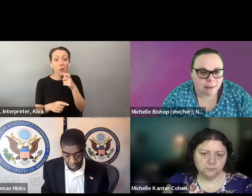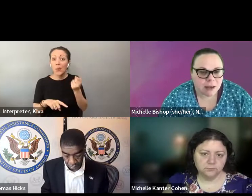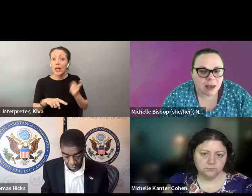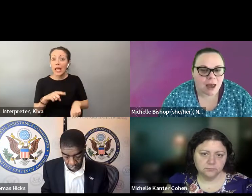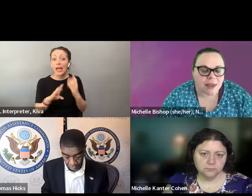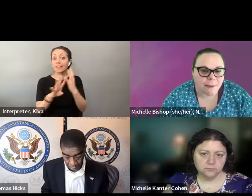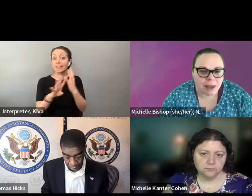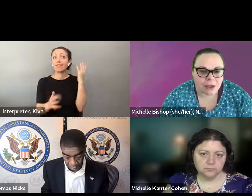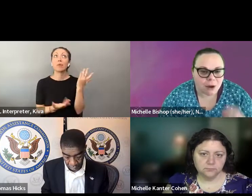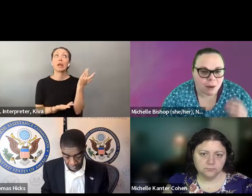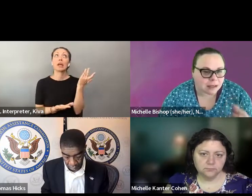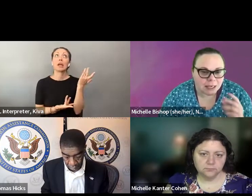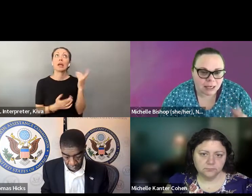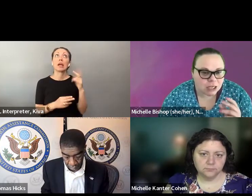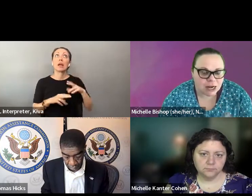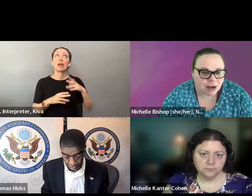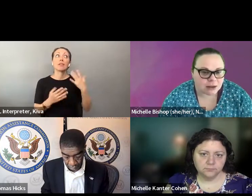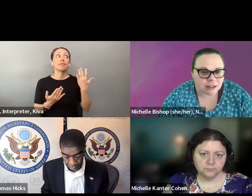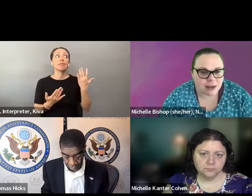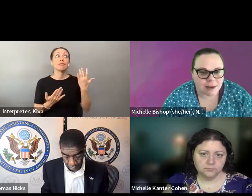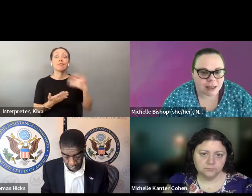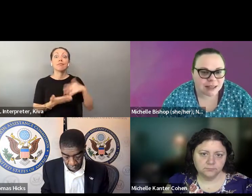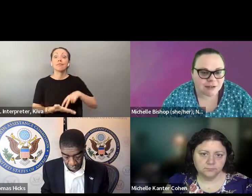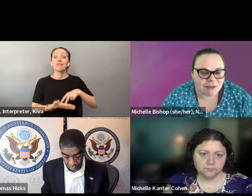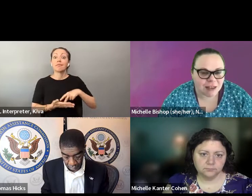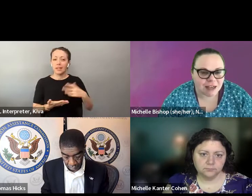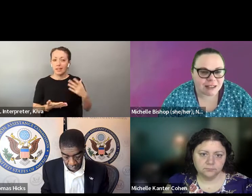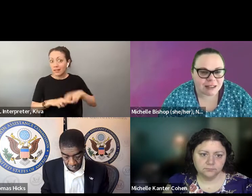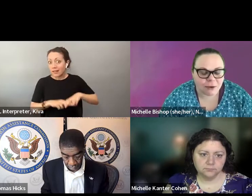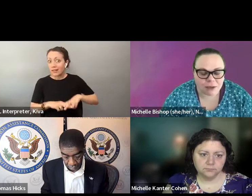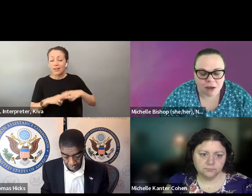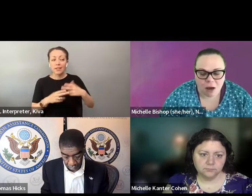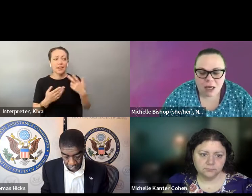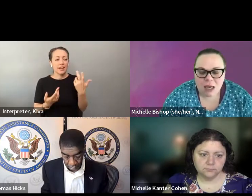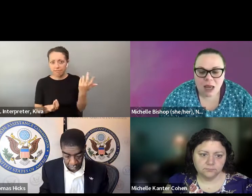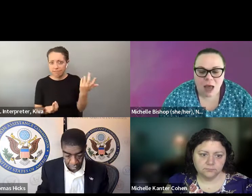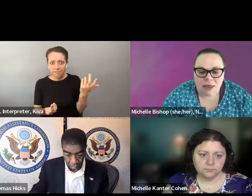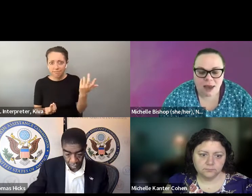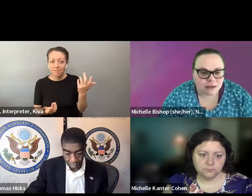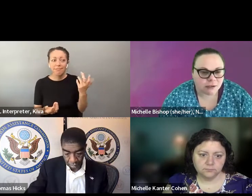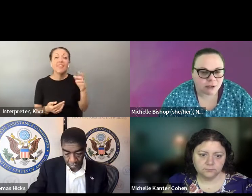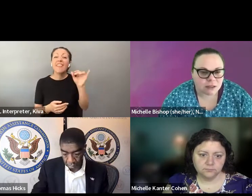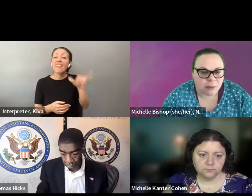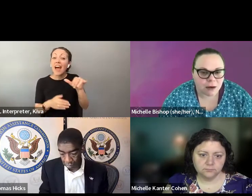as curbside but processes them quickm whether or not you're able to drop them in the drop box, which is important to It just processes them a little quicker whether or not you're able to drop off a ballot in the dropbox, which can be really important to voters who are not able to wait in line for an extended period of time that ballot dropbox can get you in and out of their vote dollars can't wait in line for an extended period